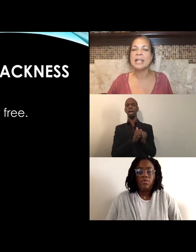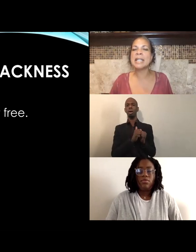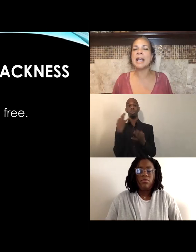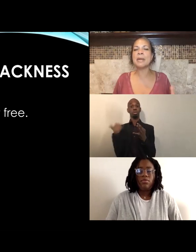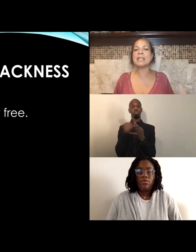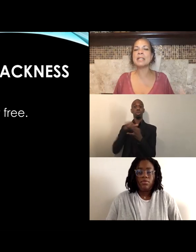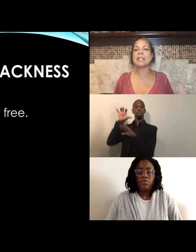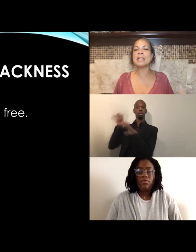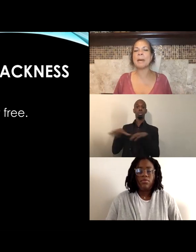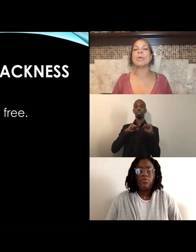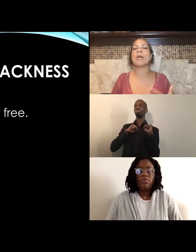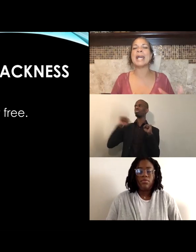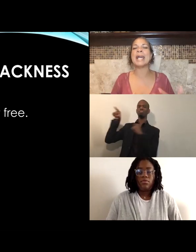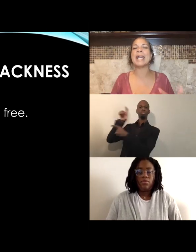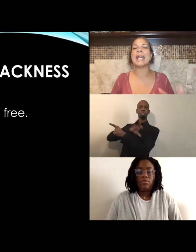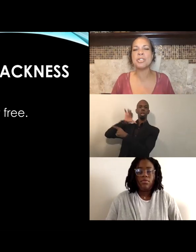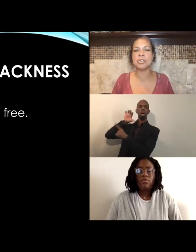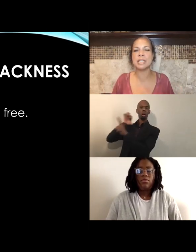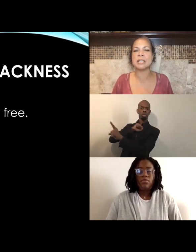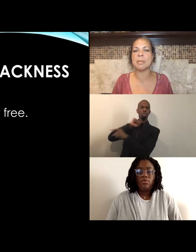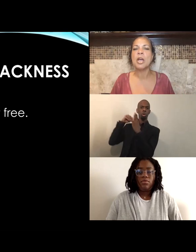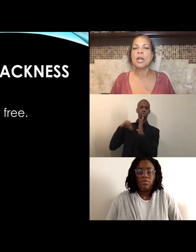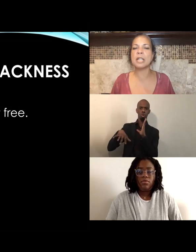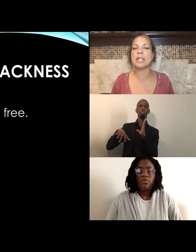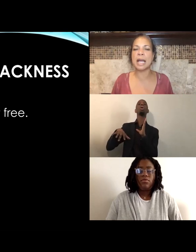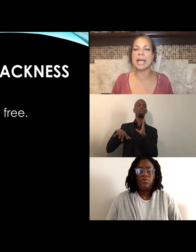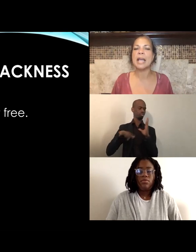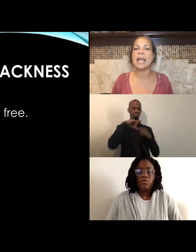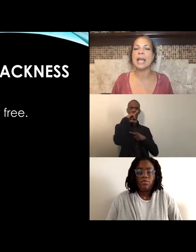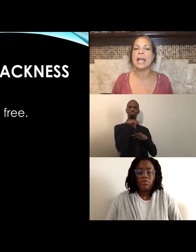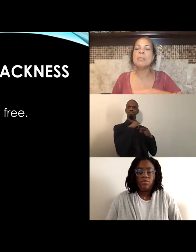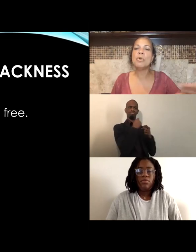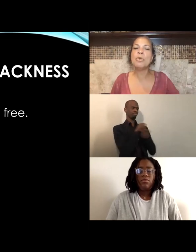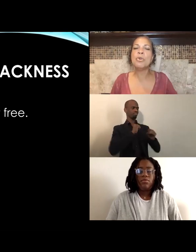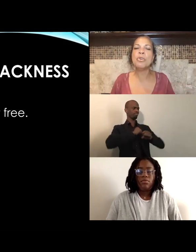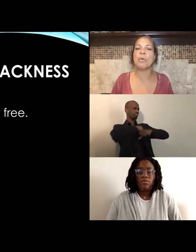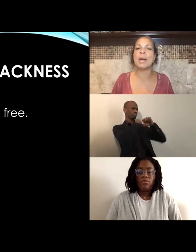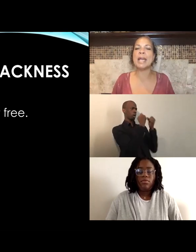Daring to think about what our educational system, could look like if we move away,